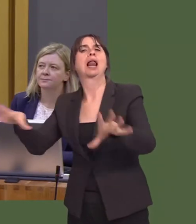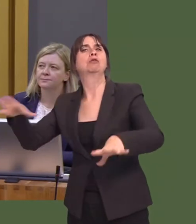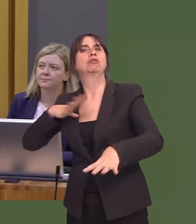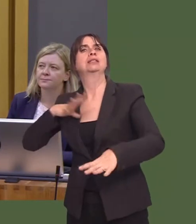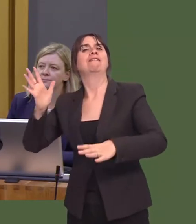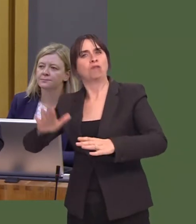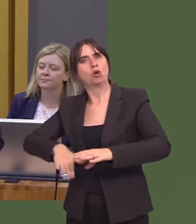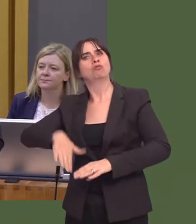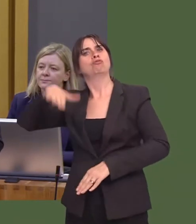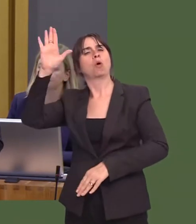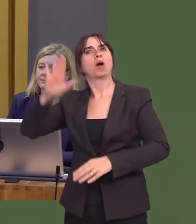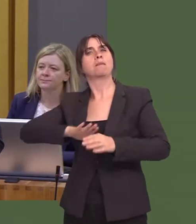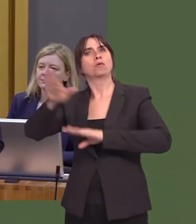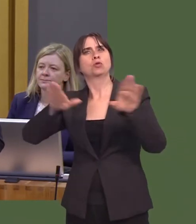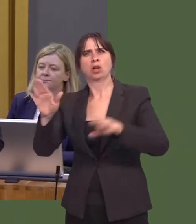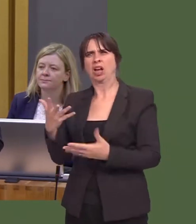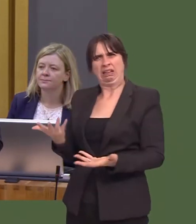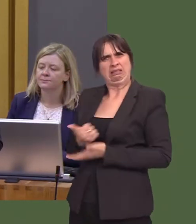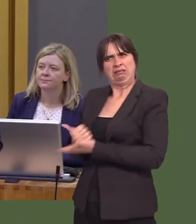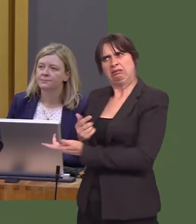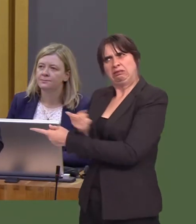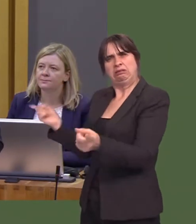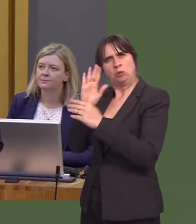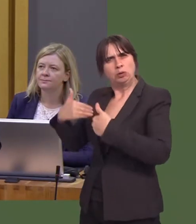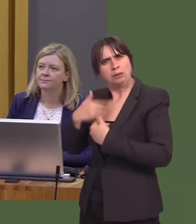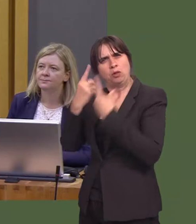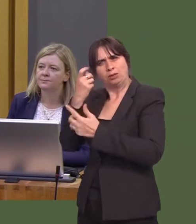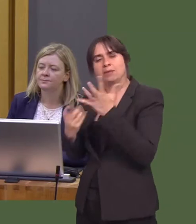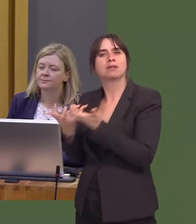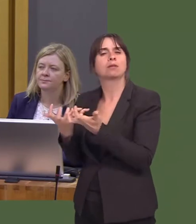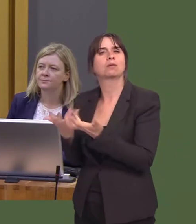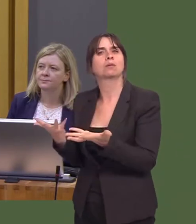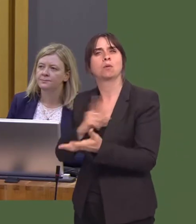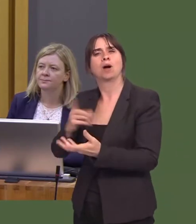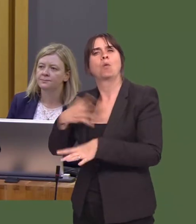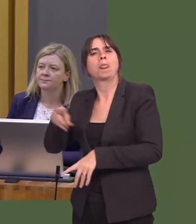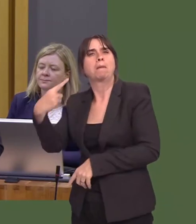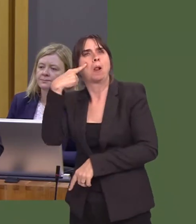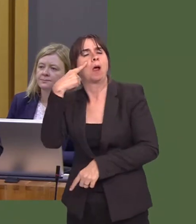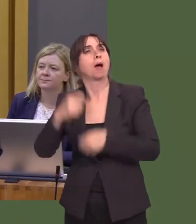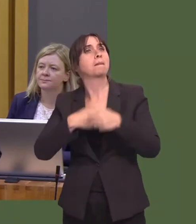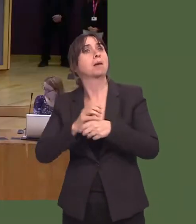and learning difficulties, so that they can get that experience, so that they can get the transition into adulthood and be confident that theyíre able to go out to the workplace?